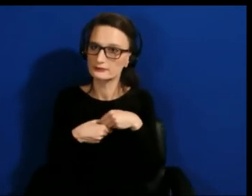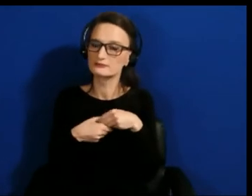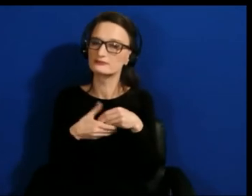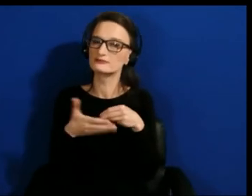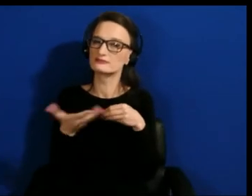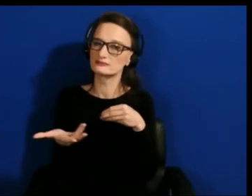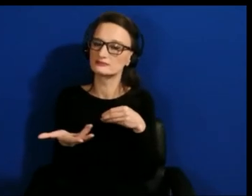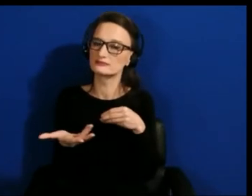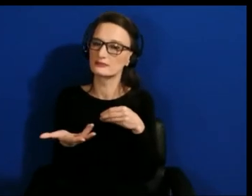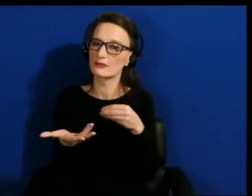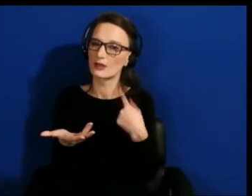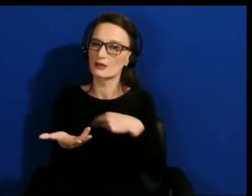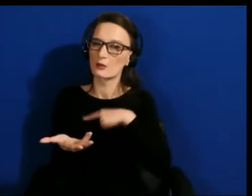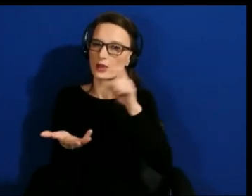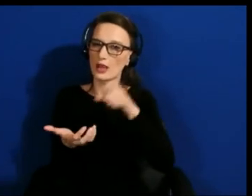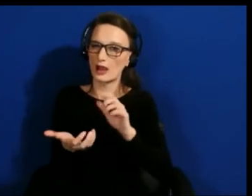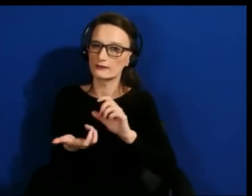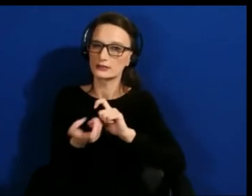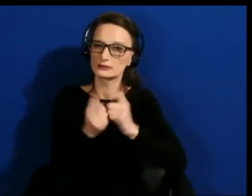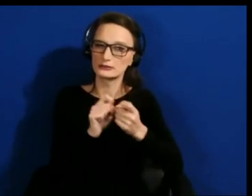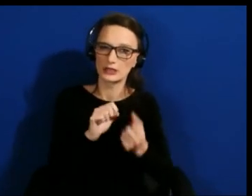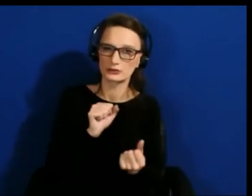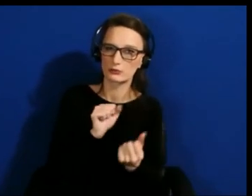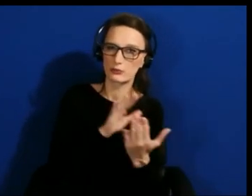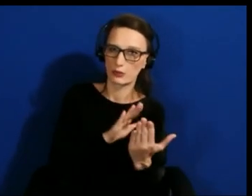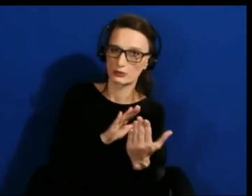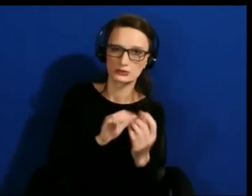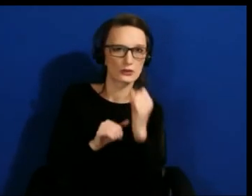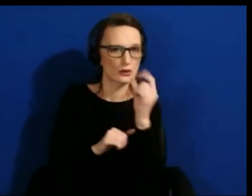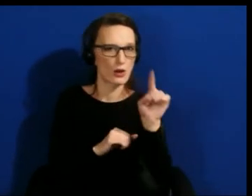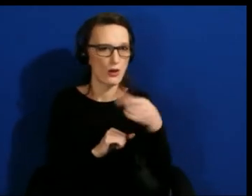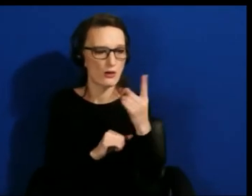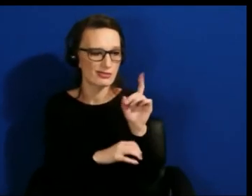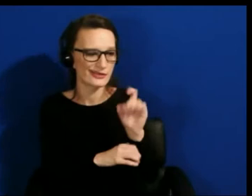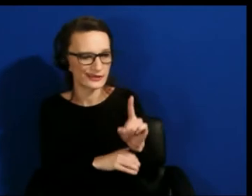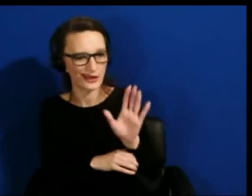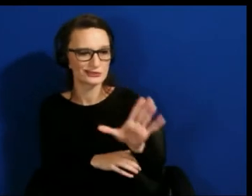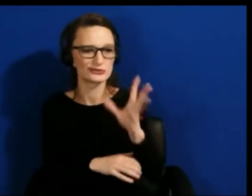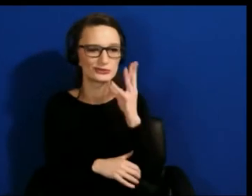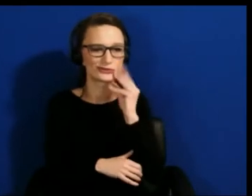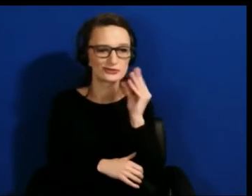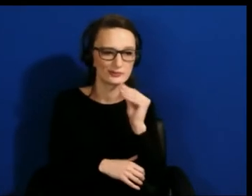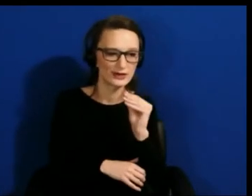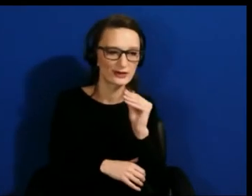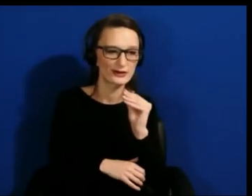for asking them about their experiences but not giving them a seat at the table in the